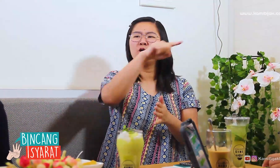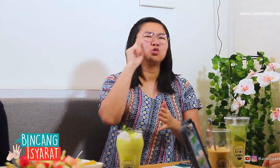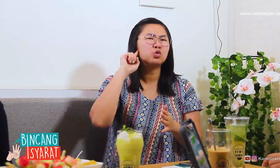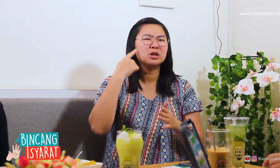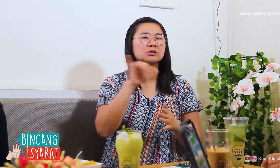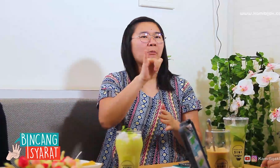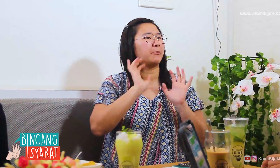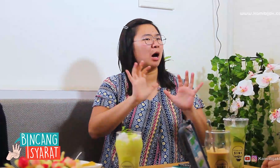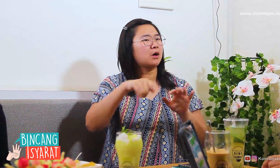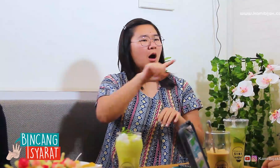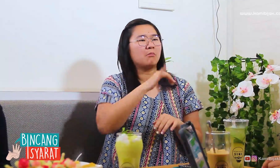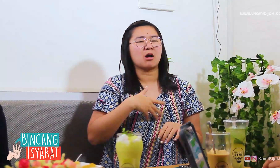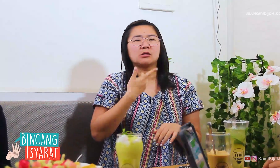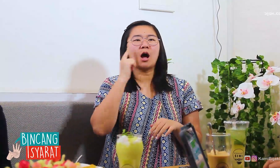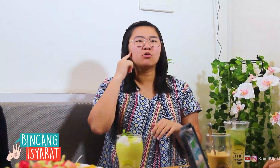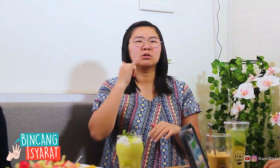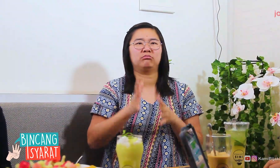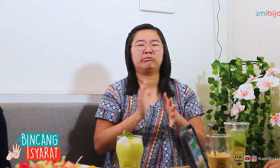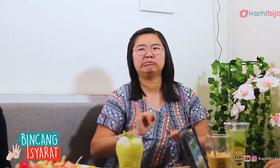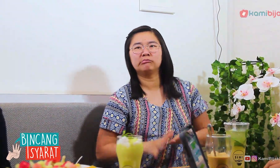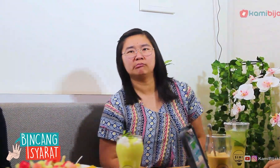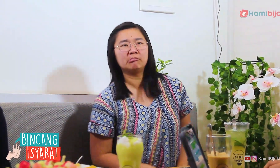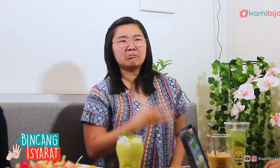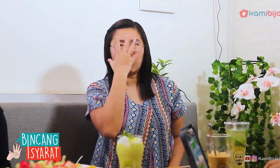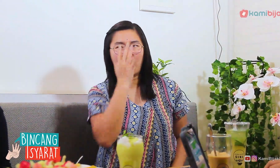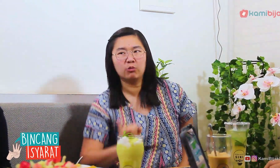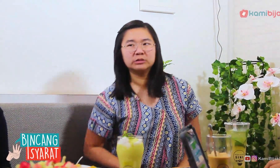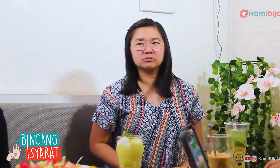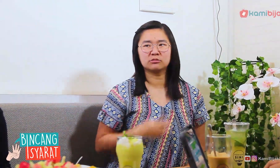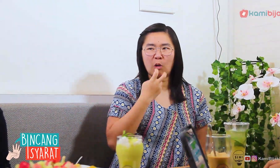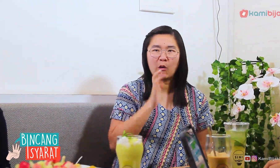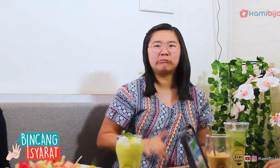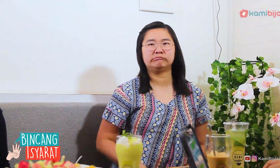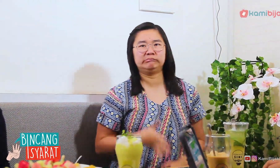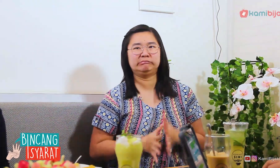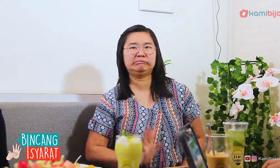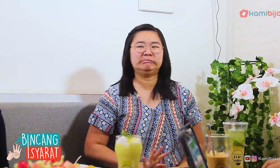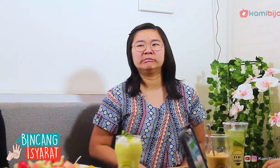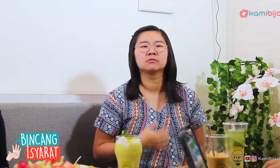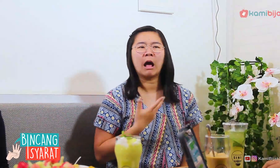Many Deaf friends are embarrassed about sign language and always rely on spoken language.